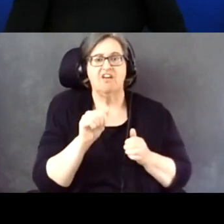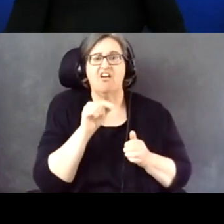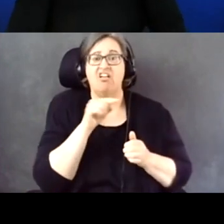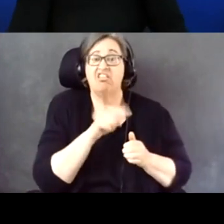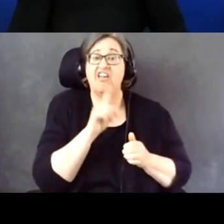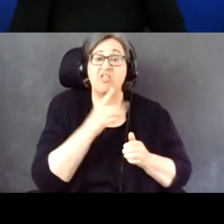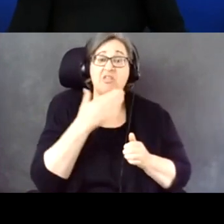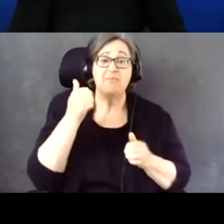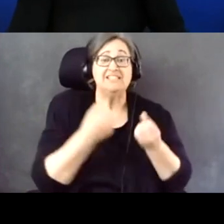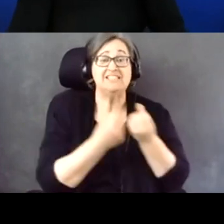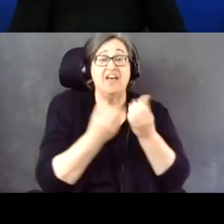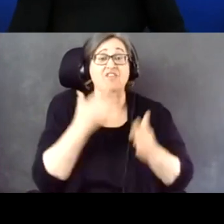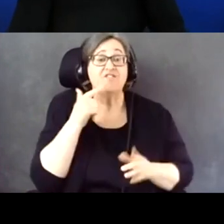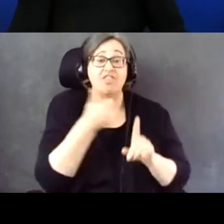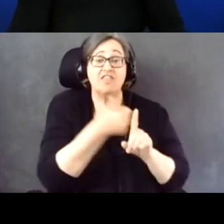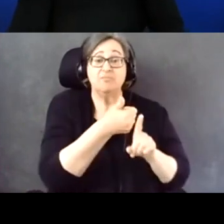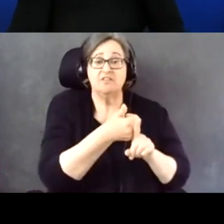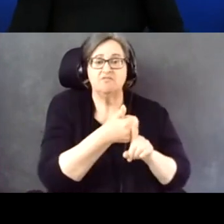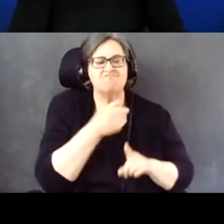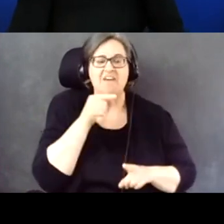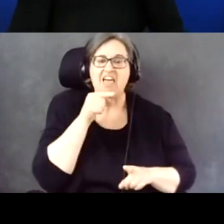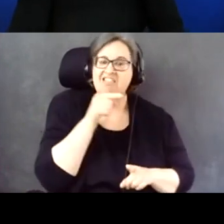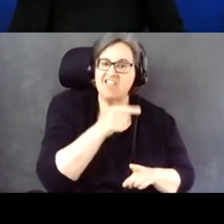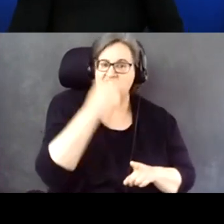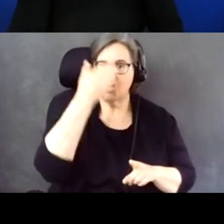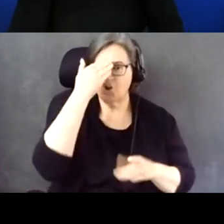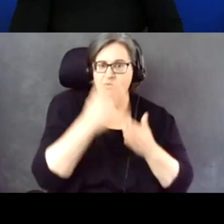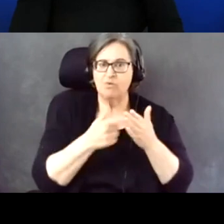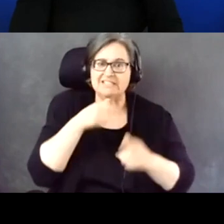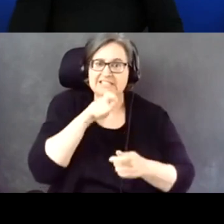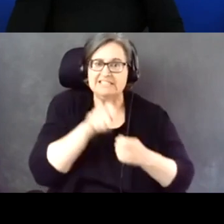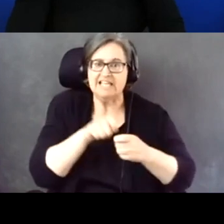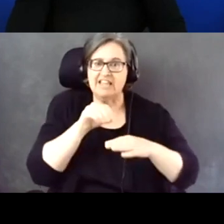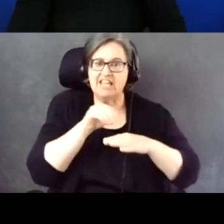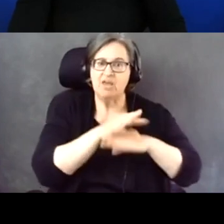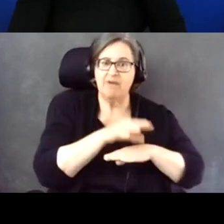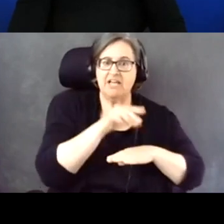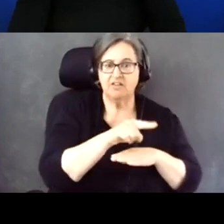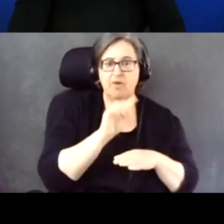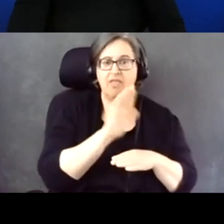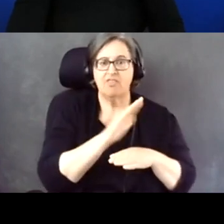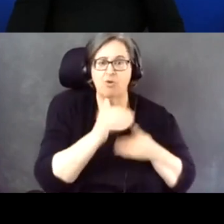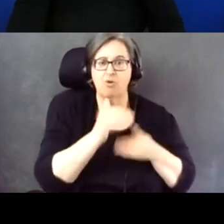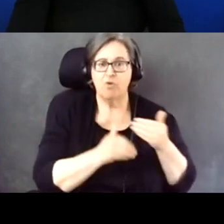They know exactly what's impacting them and the process on the local level.